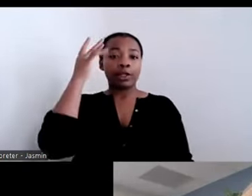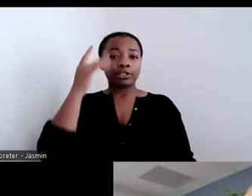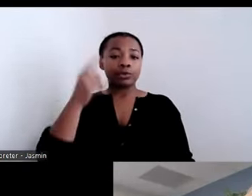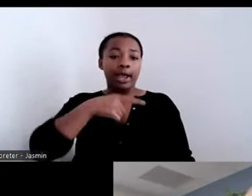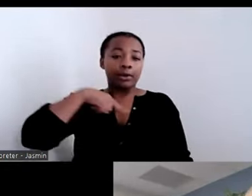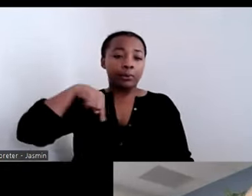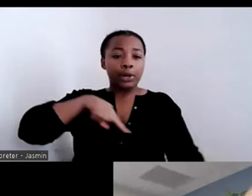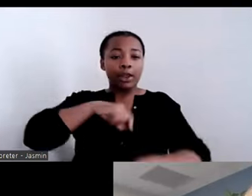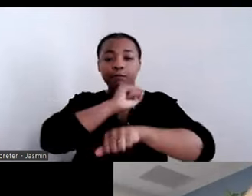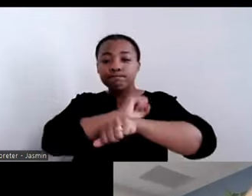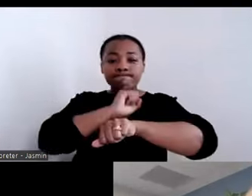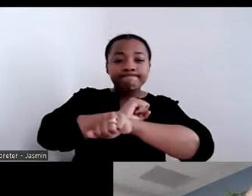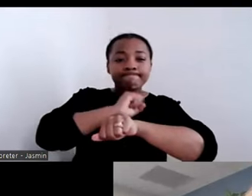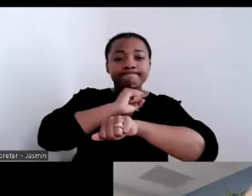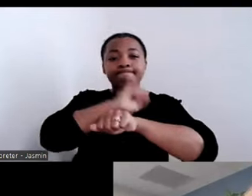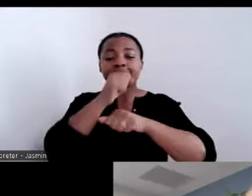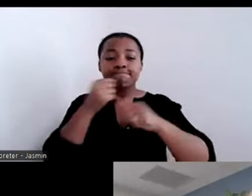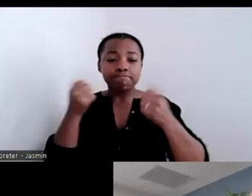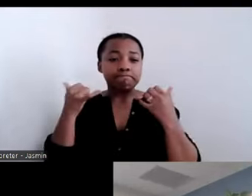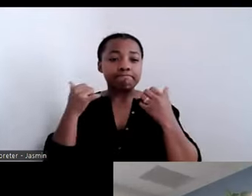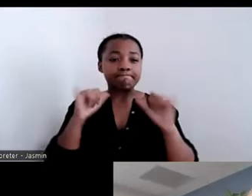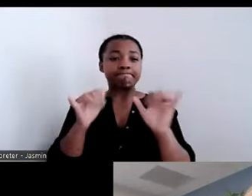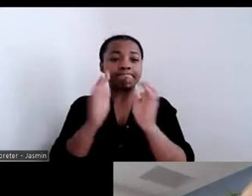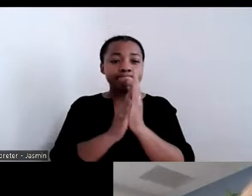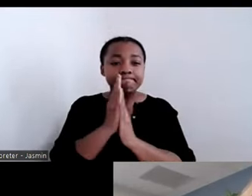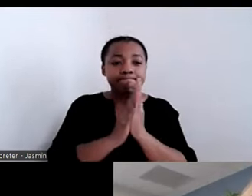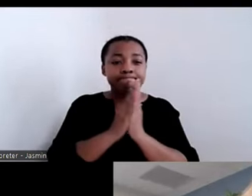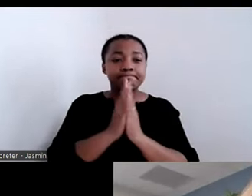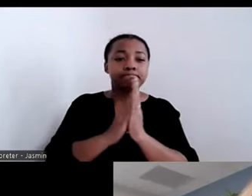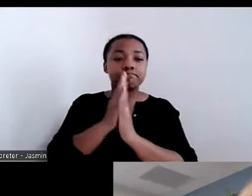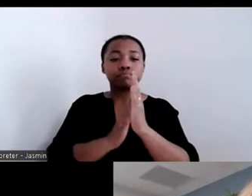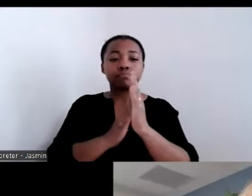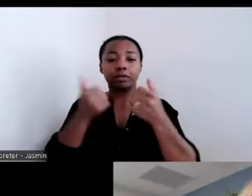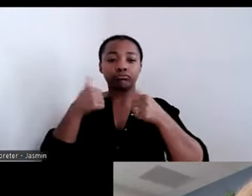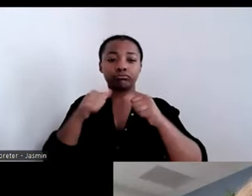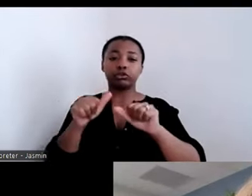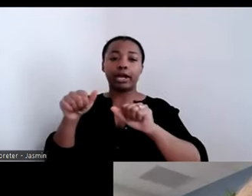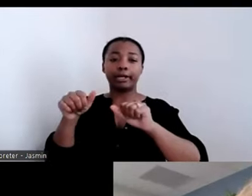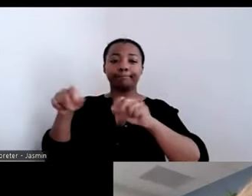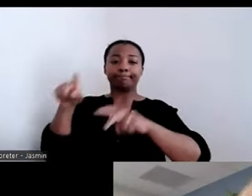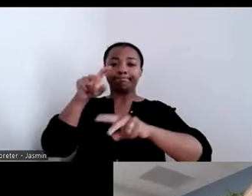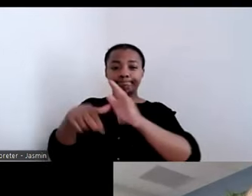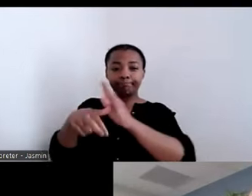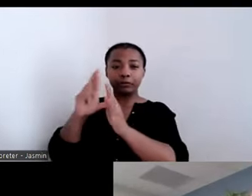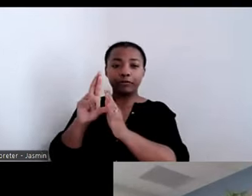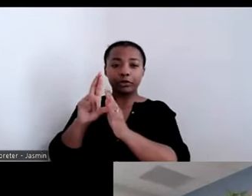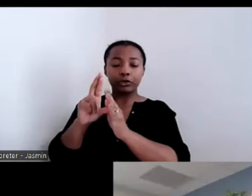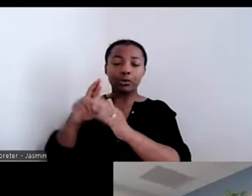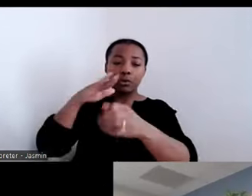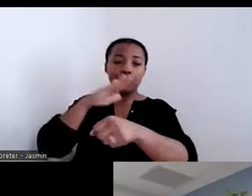determined in looking at whole person care from a managed care perspective. It really